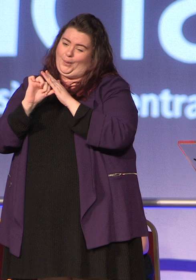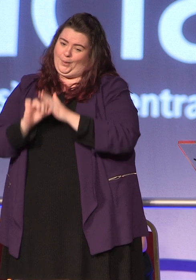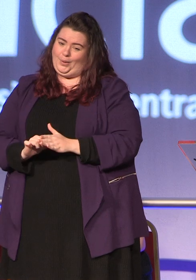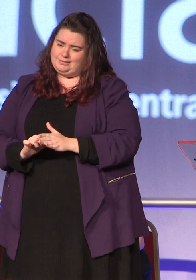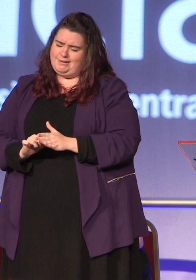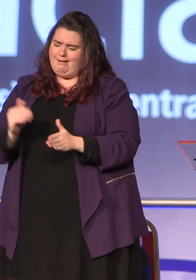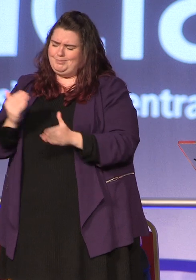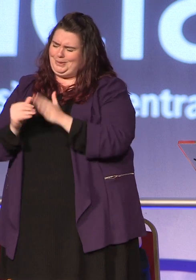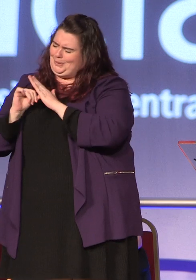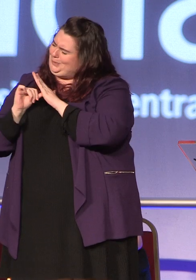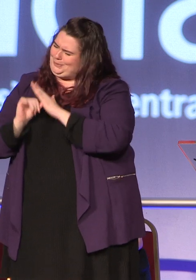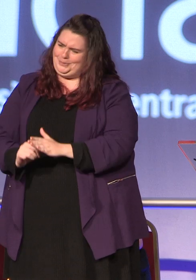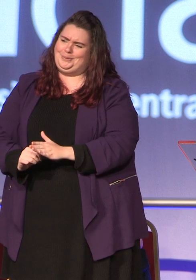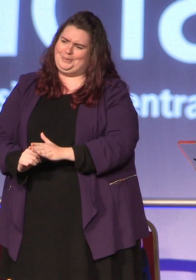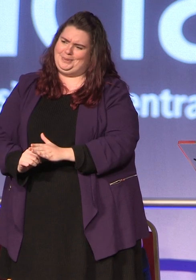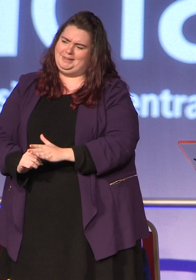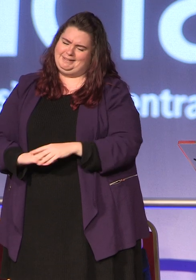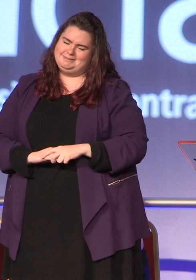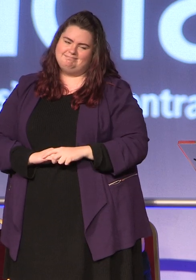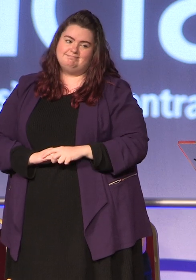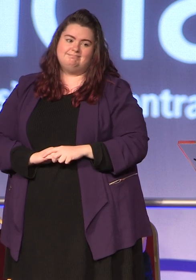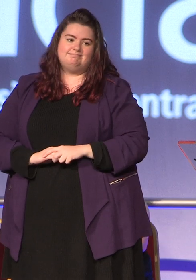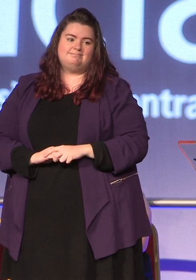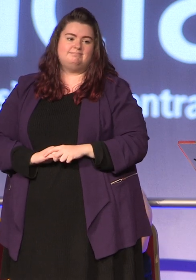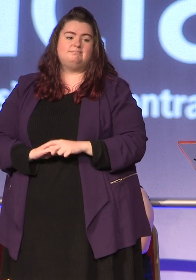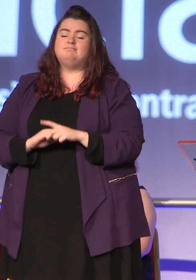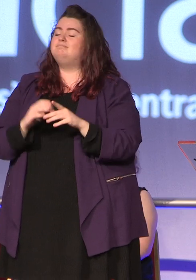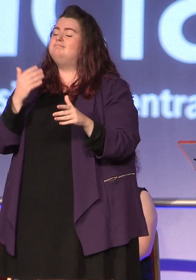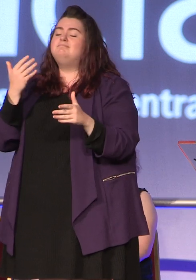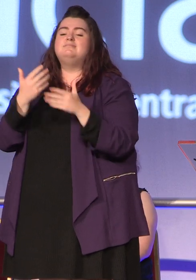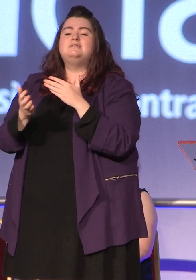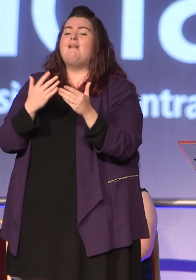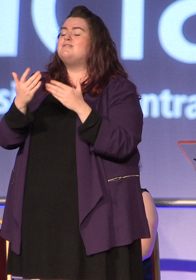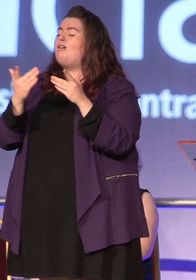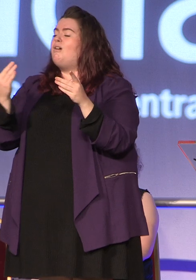really hard regardless of what course or background University has its ups and